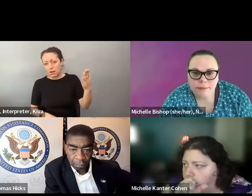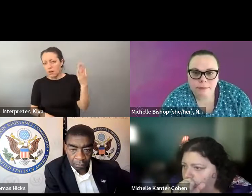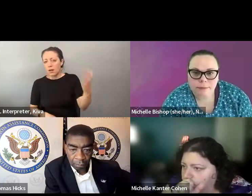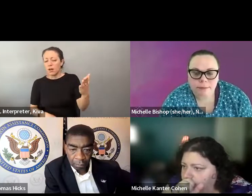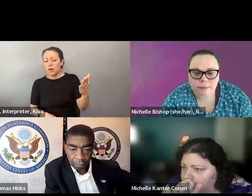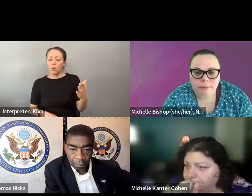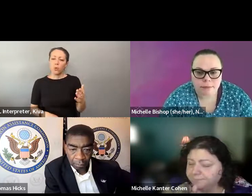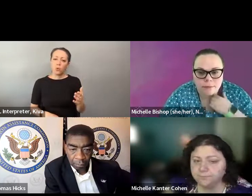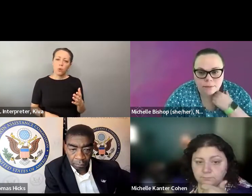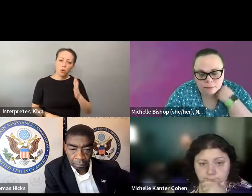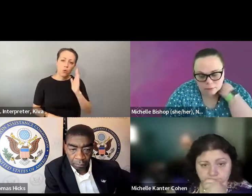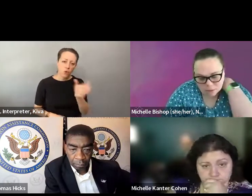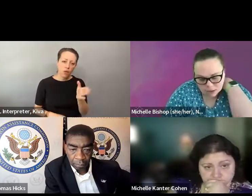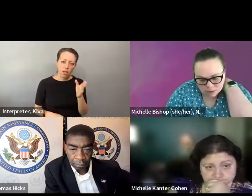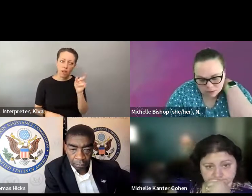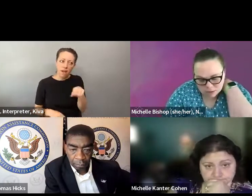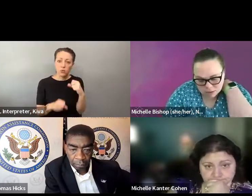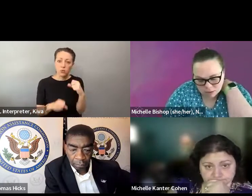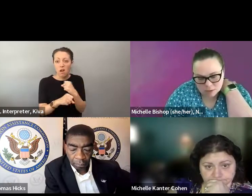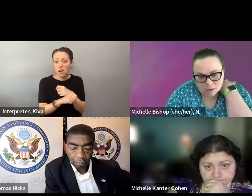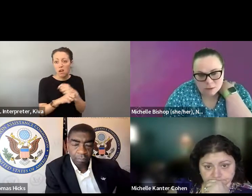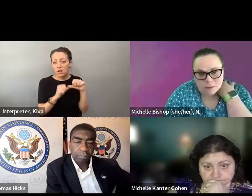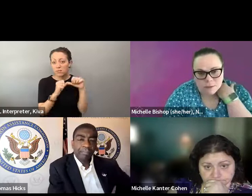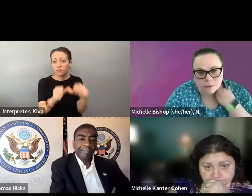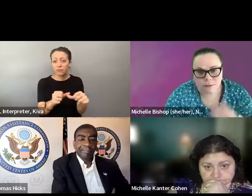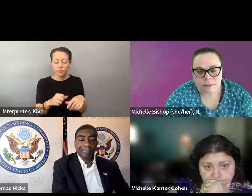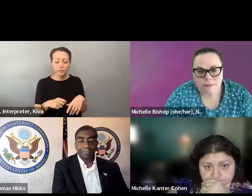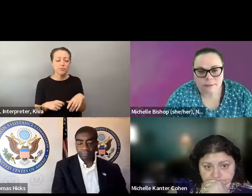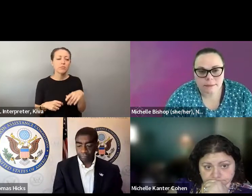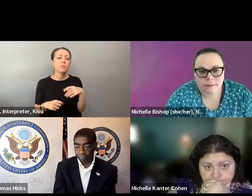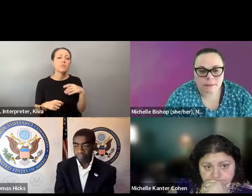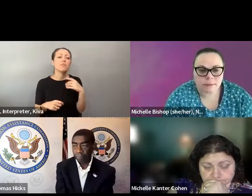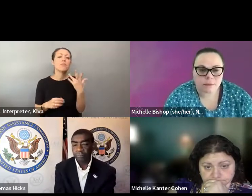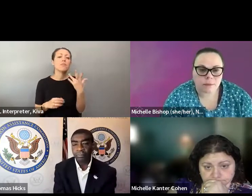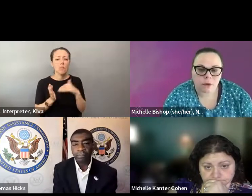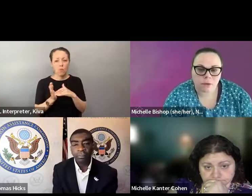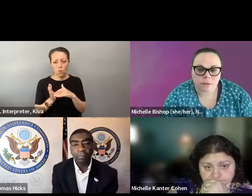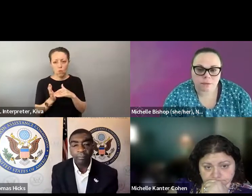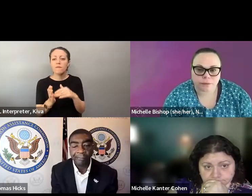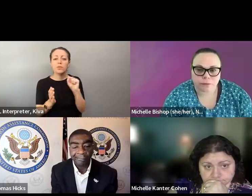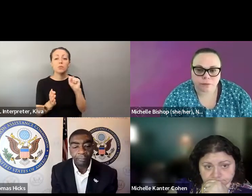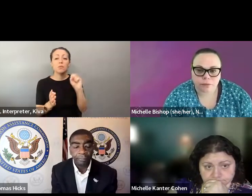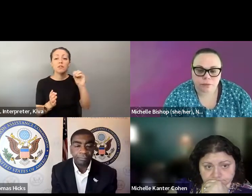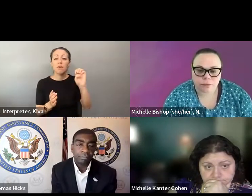But that's gonna be back and gonna be a fight. And going to be a fight. There have been a lot of